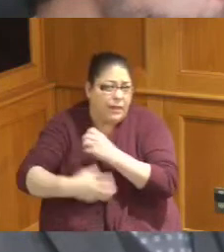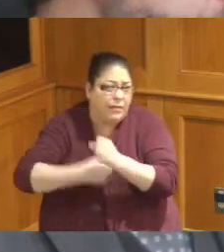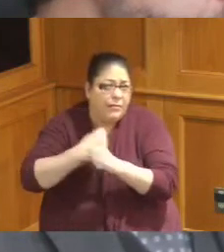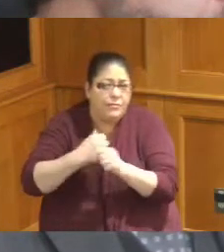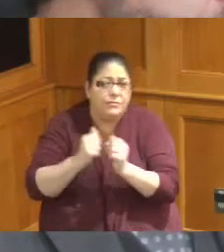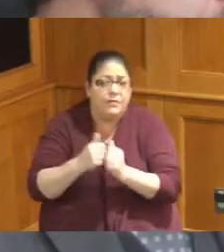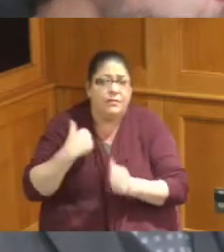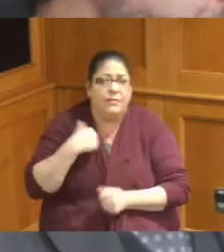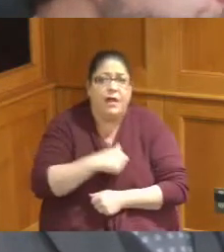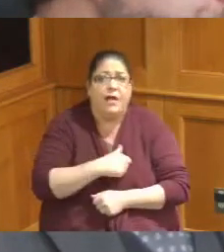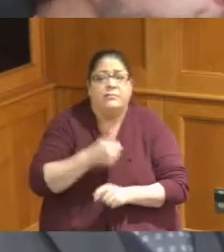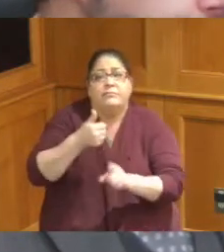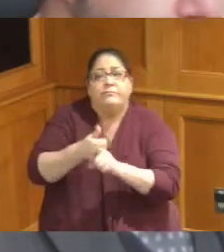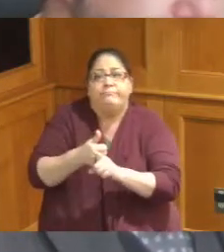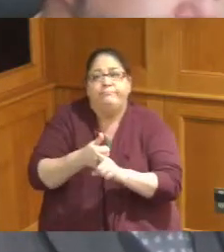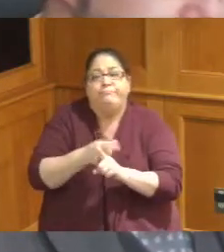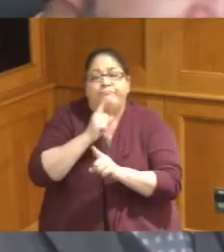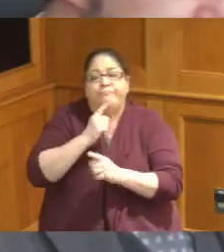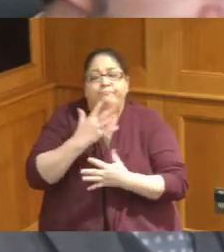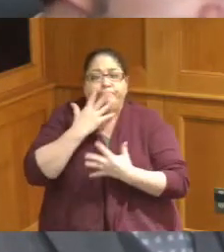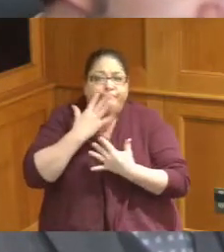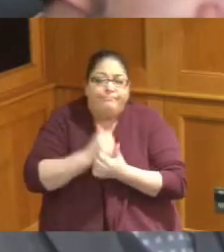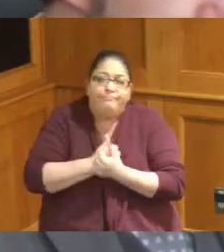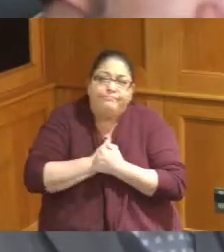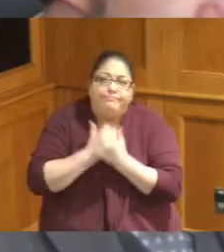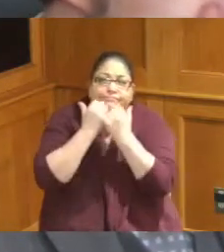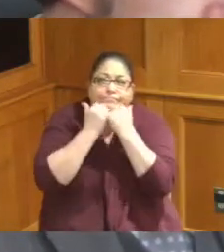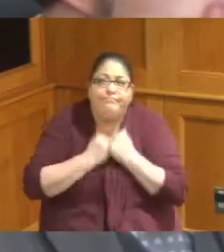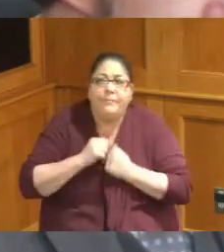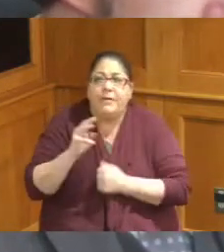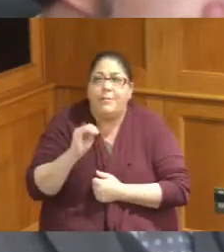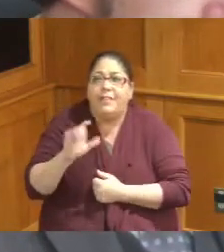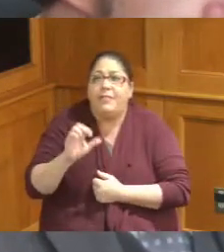a real affinity for the Mill Creek and have done a lot of work down there to reclaim that